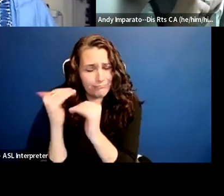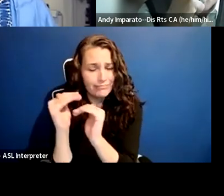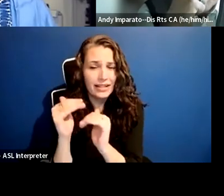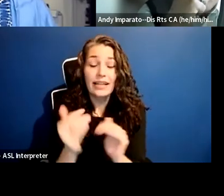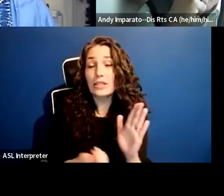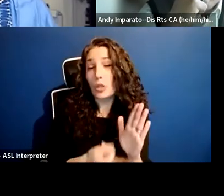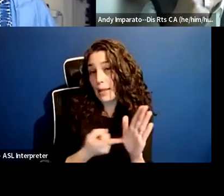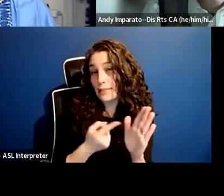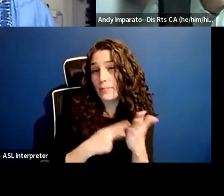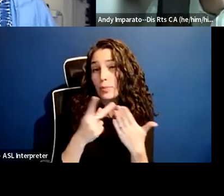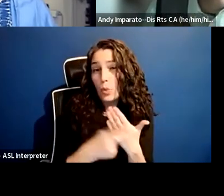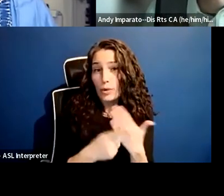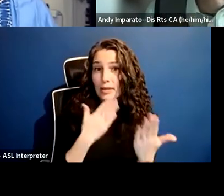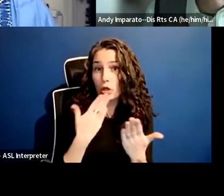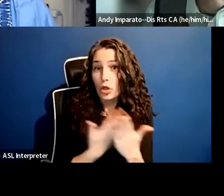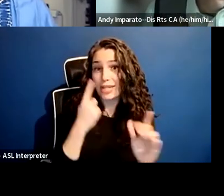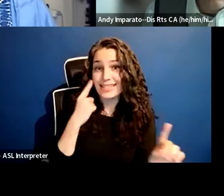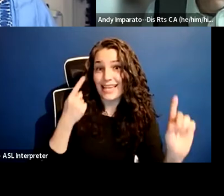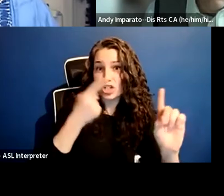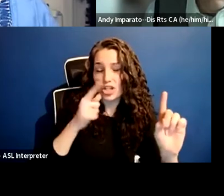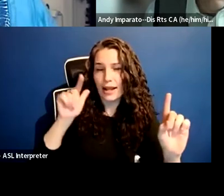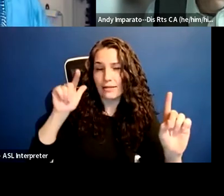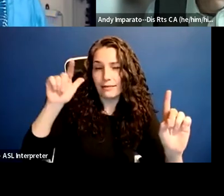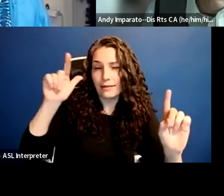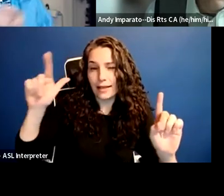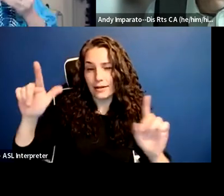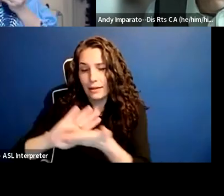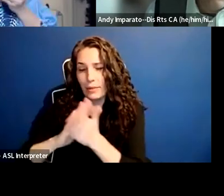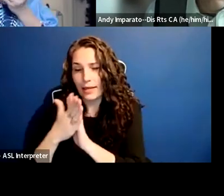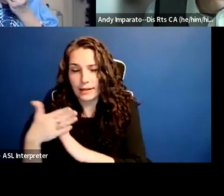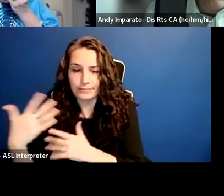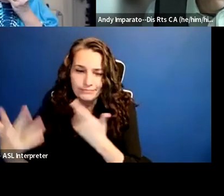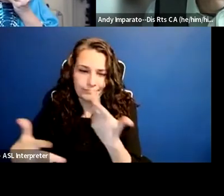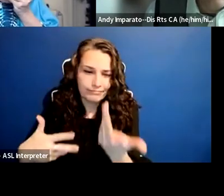you know can ultimately end up doing things that,